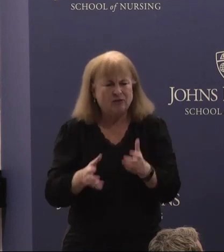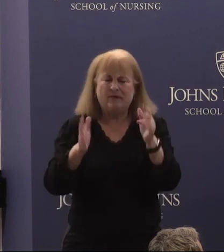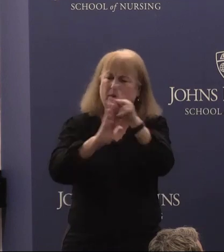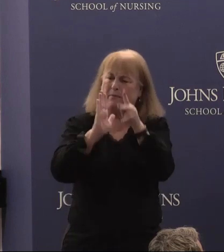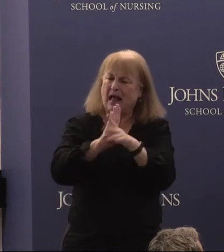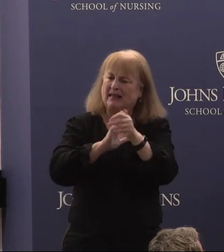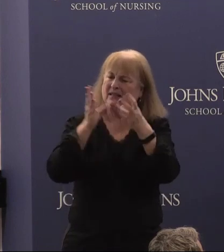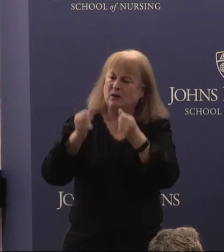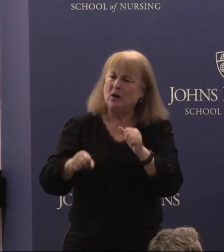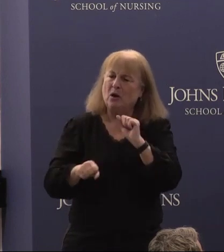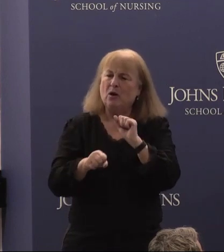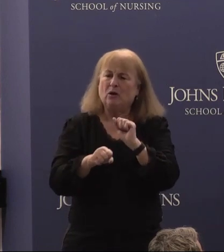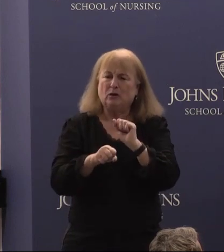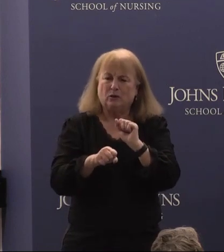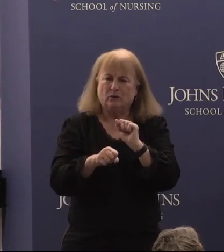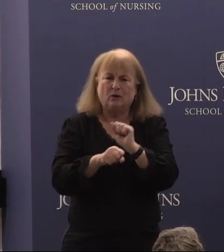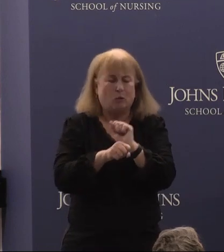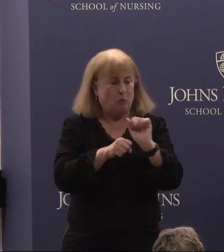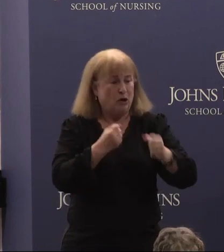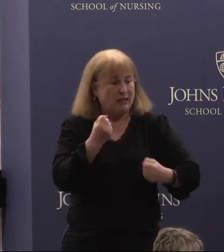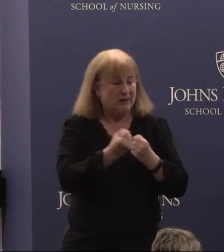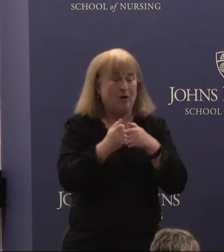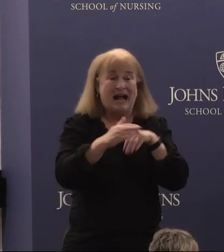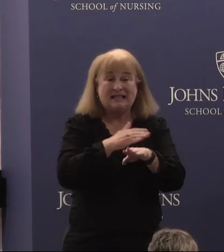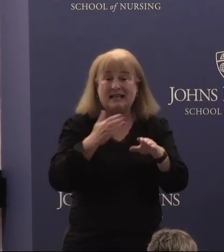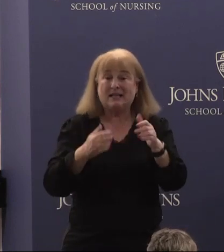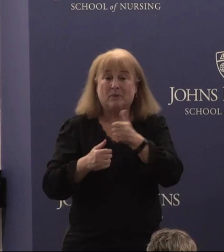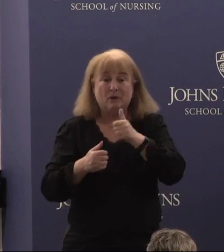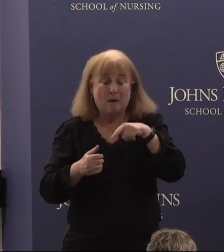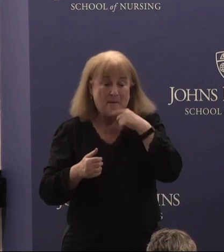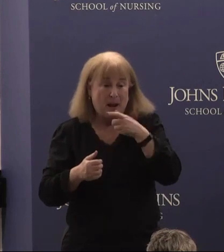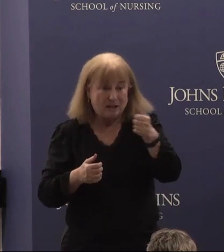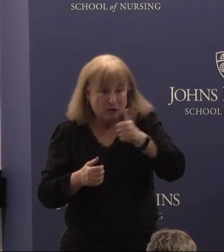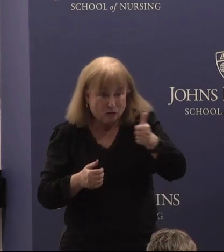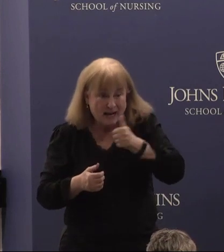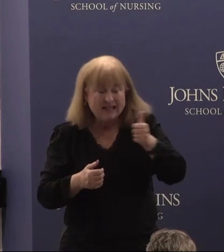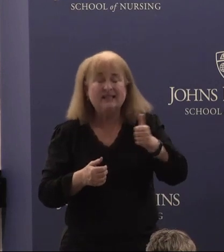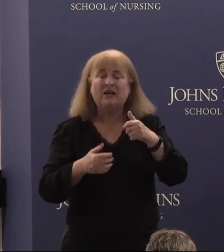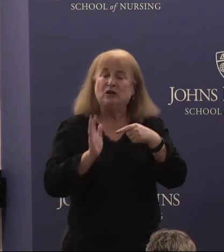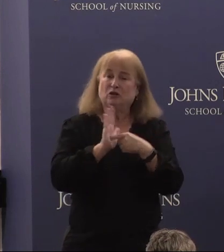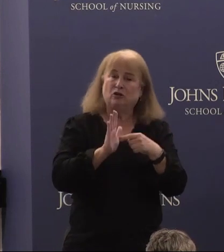Her work is supporting accessible public transit, revealing the effects of visual impairment, and